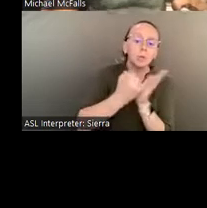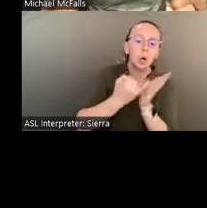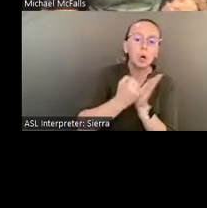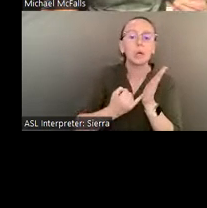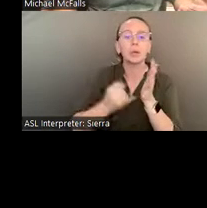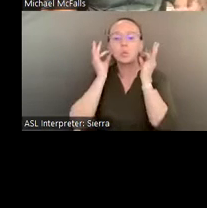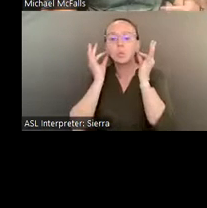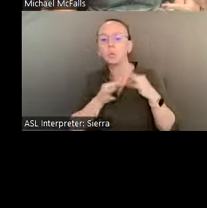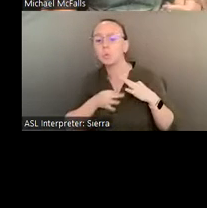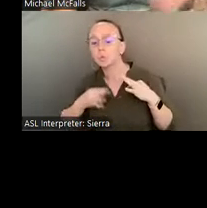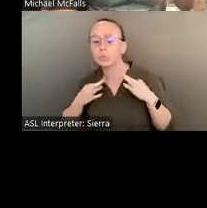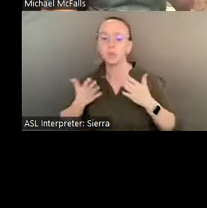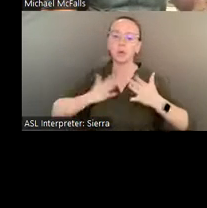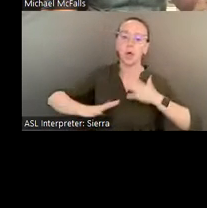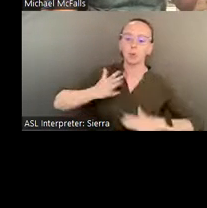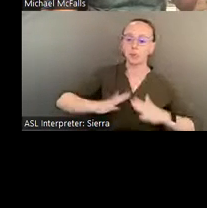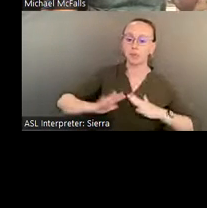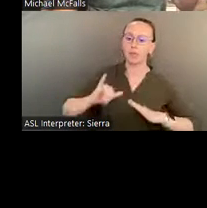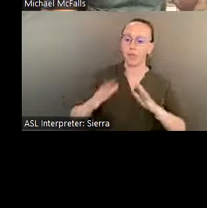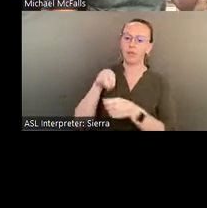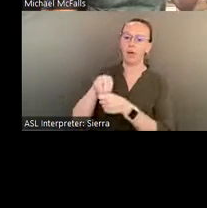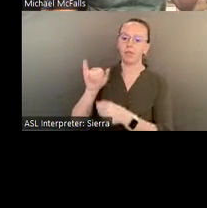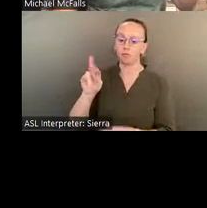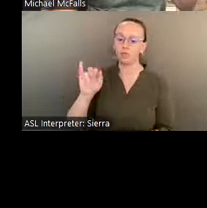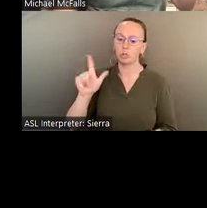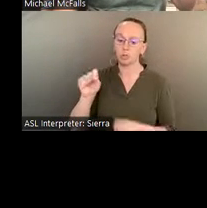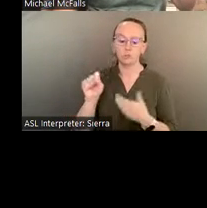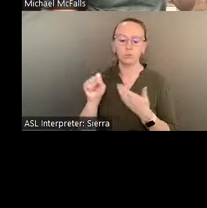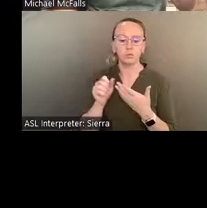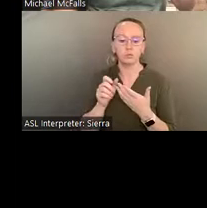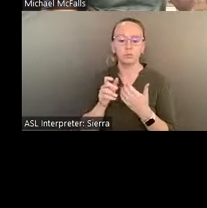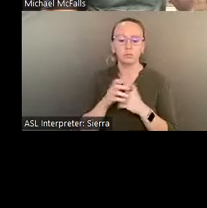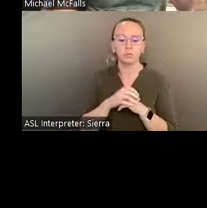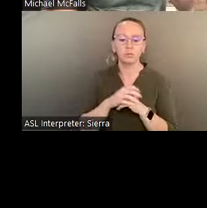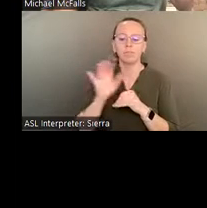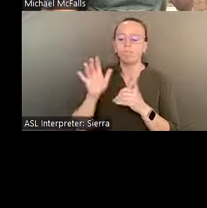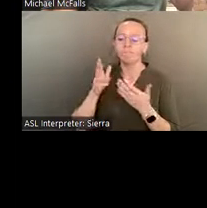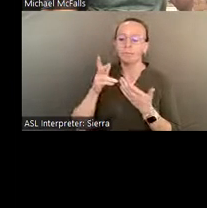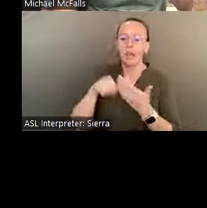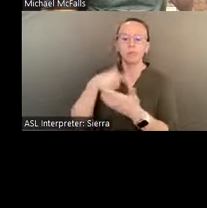costumes have found their way into collections through different outside or visionary art